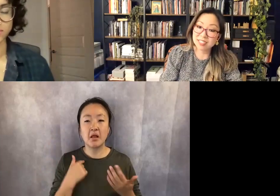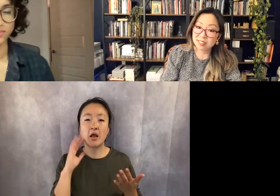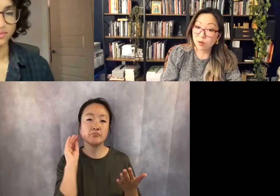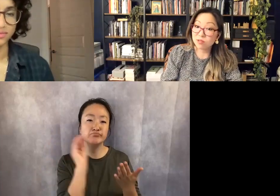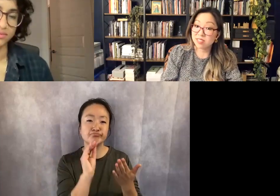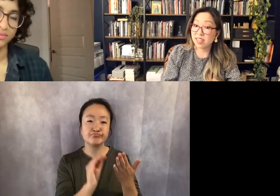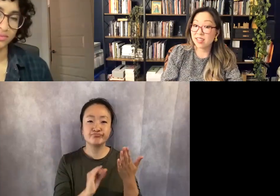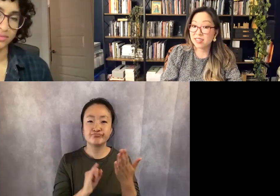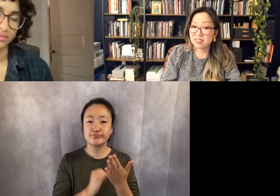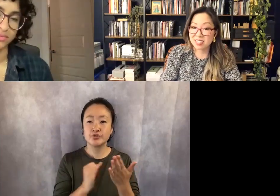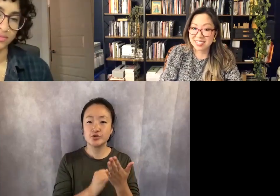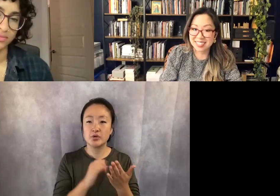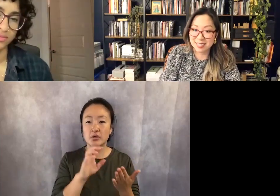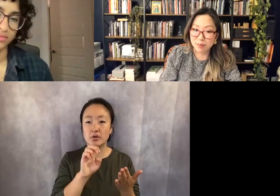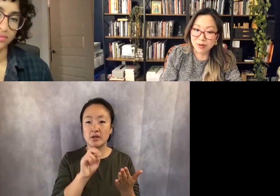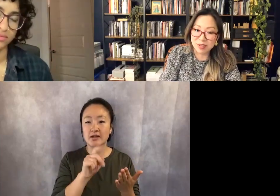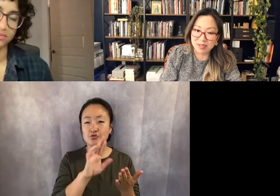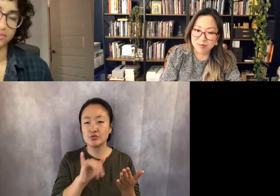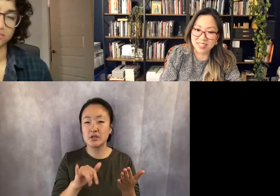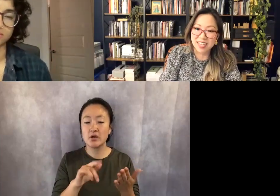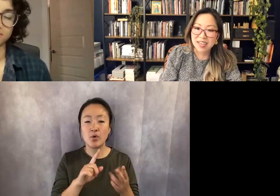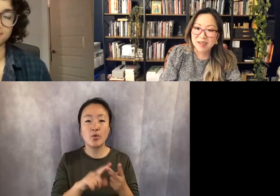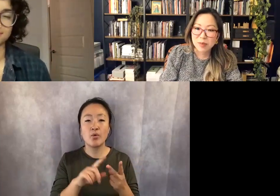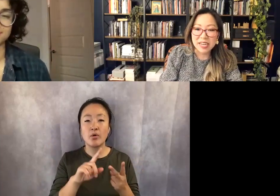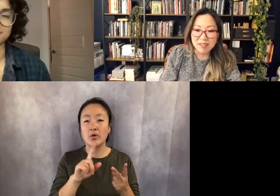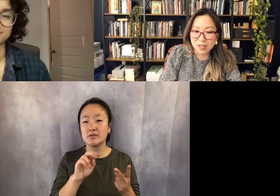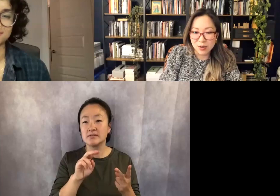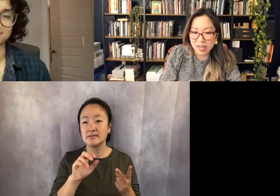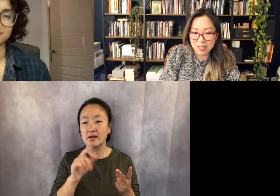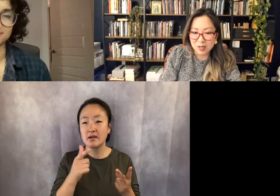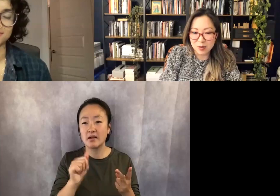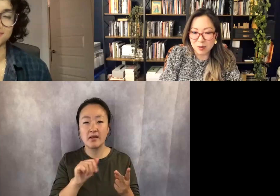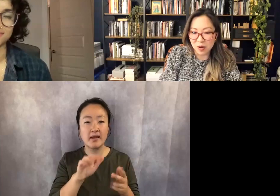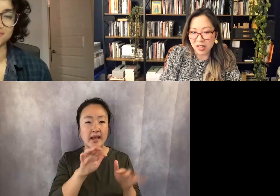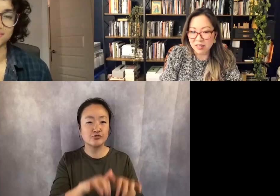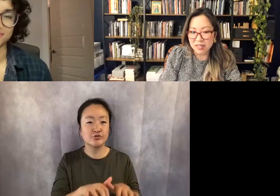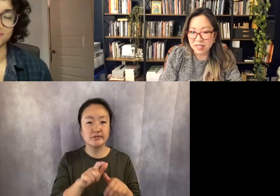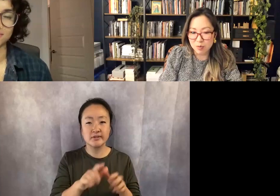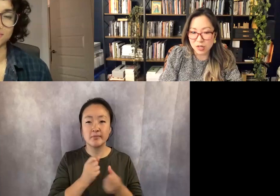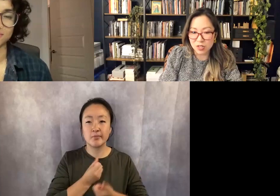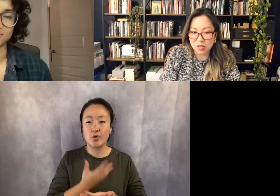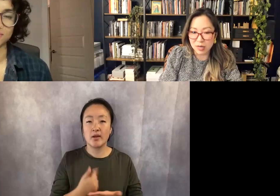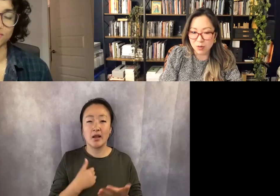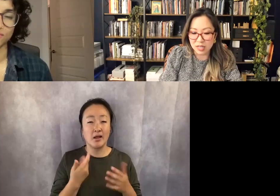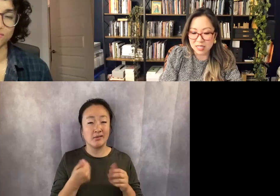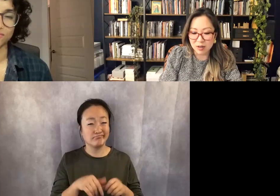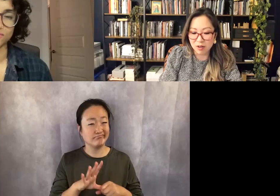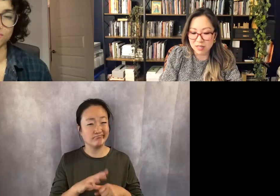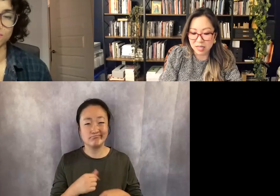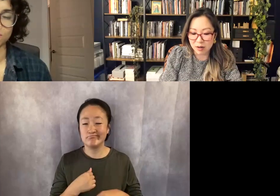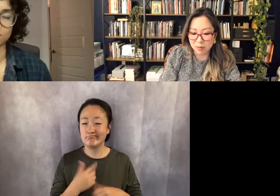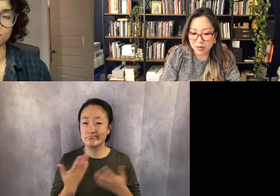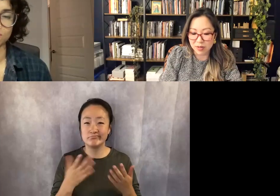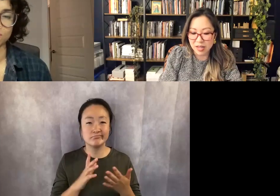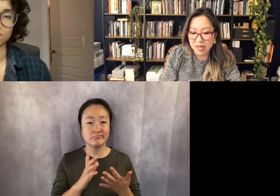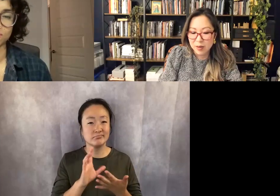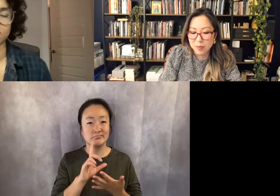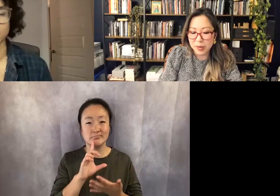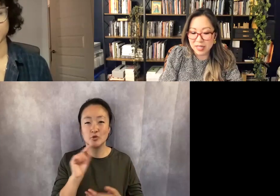and old Xanga entries into poems but never knew how to do it well. Especially in my twenties, they were all terrible.